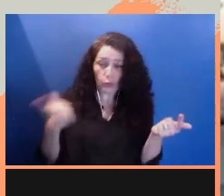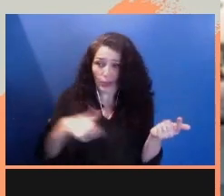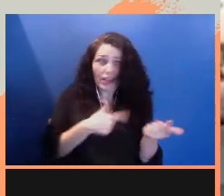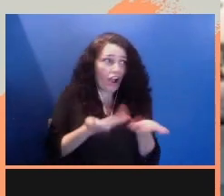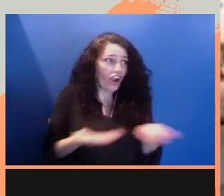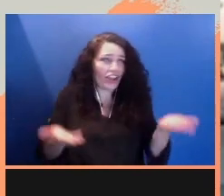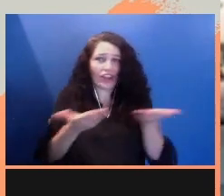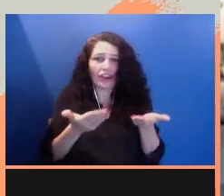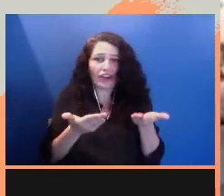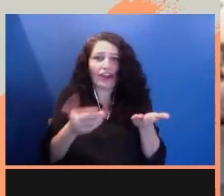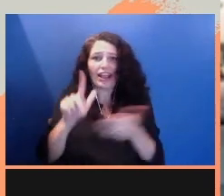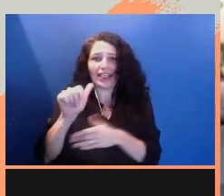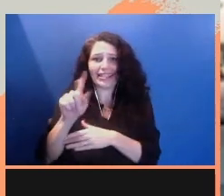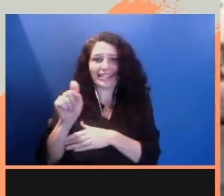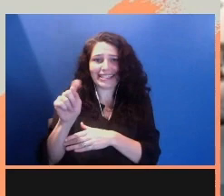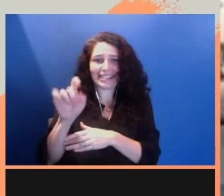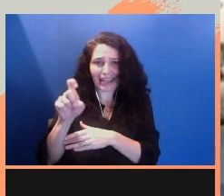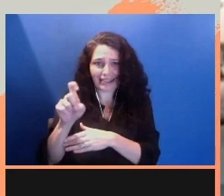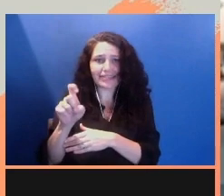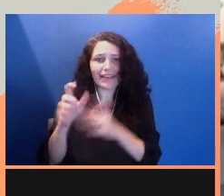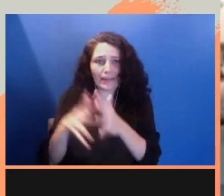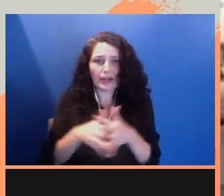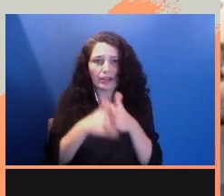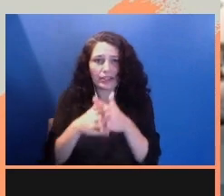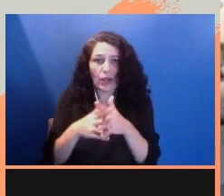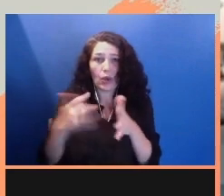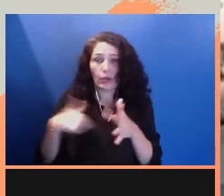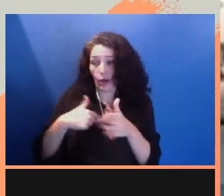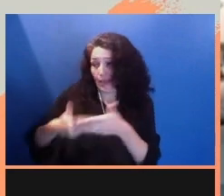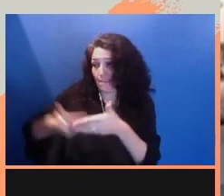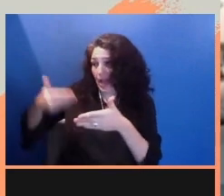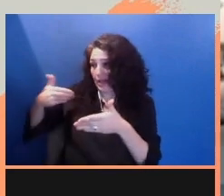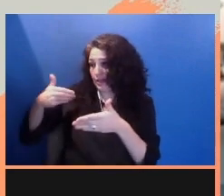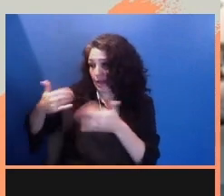We are an integral part of the past, present, and future of this country.